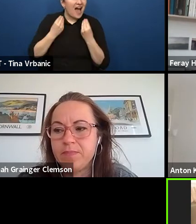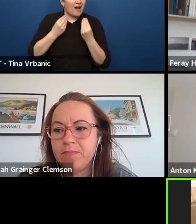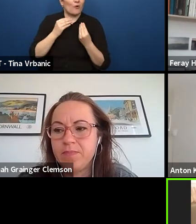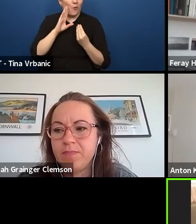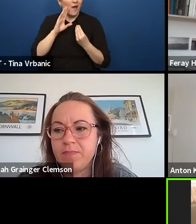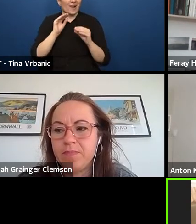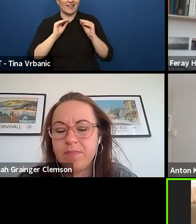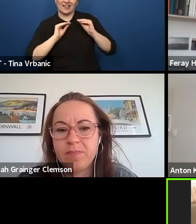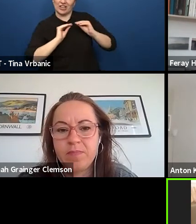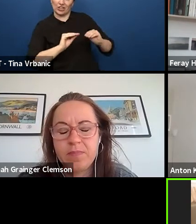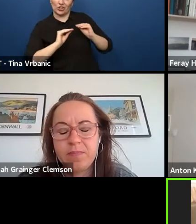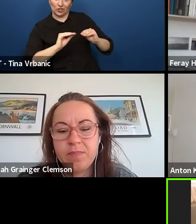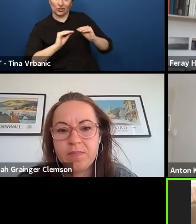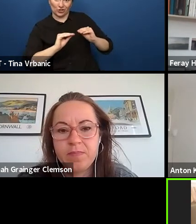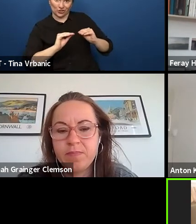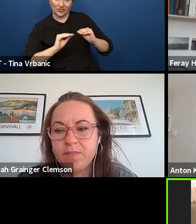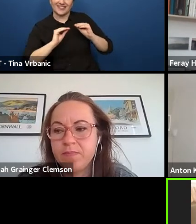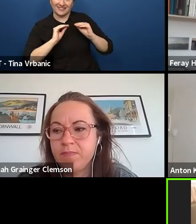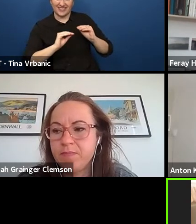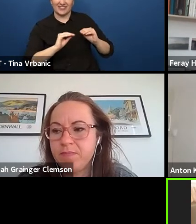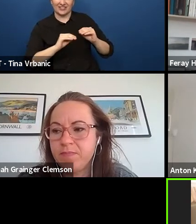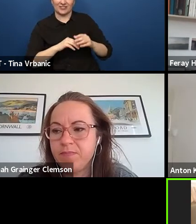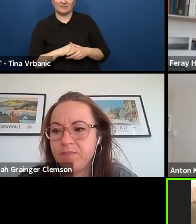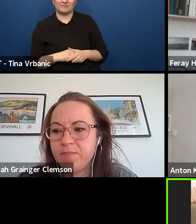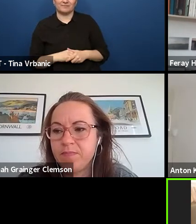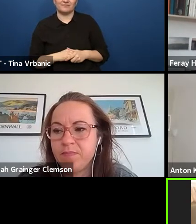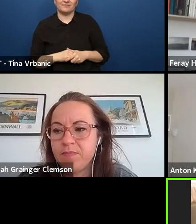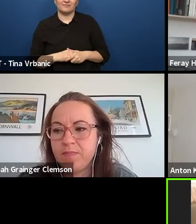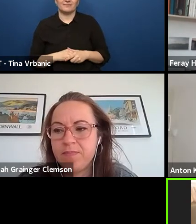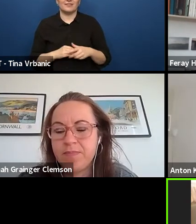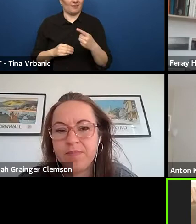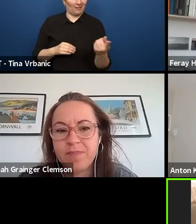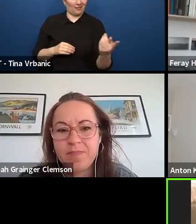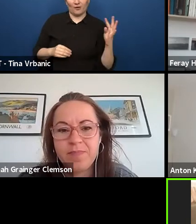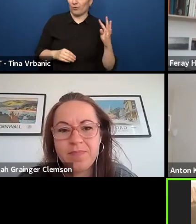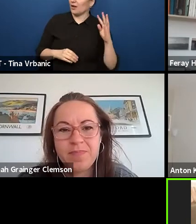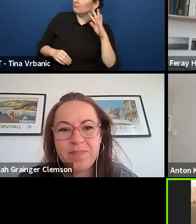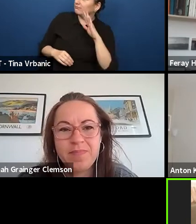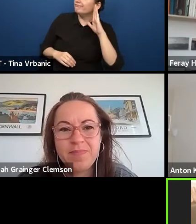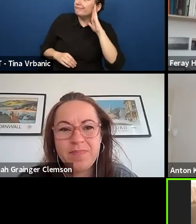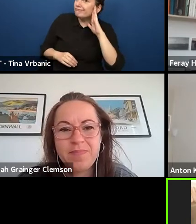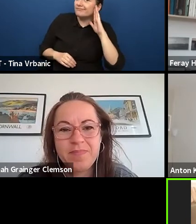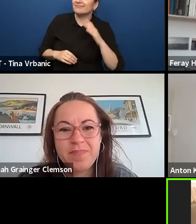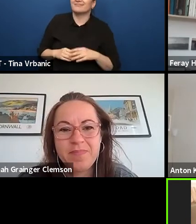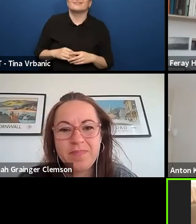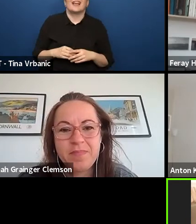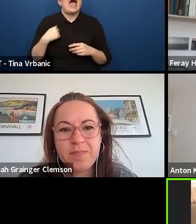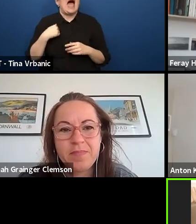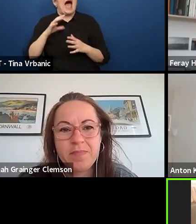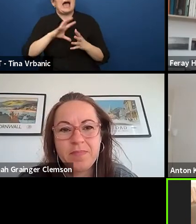is the one we need to speak together but the person who will come after me will tell us something about that, I guess